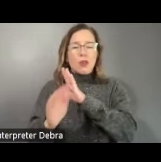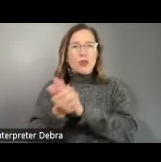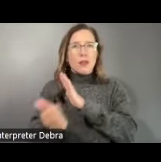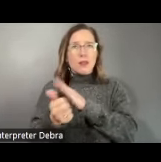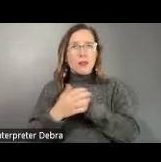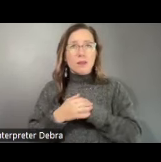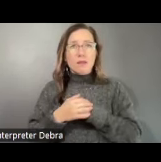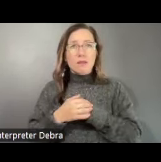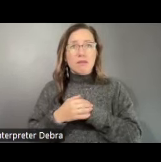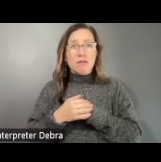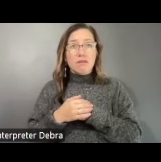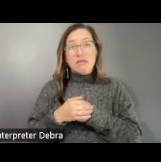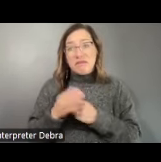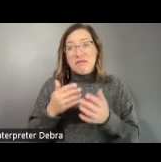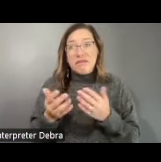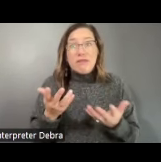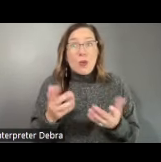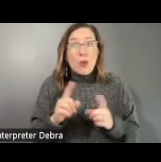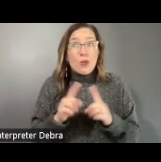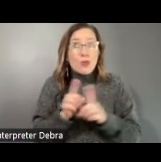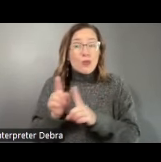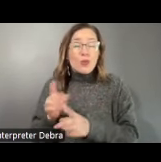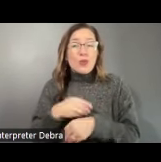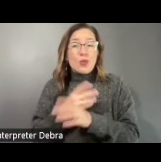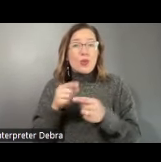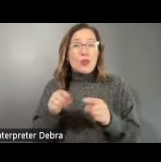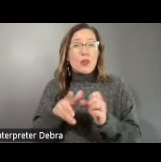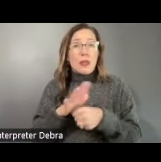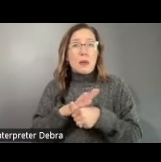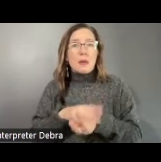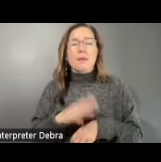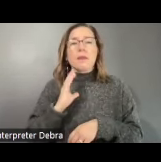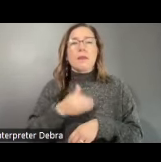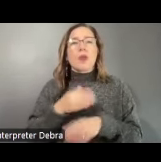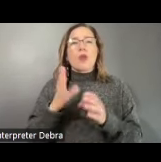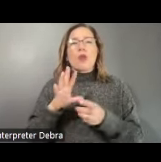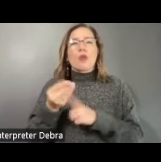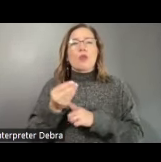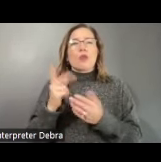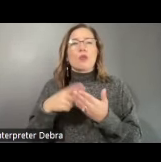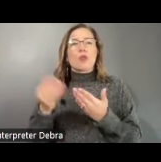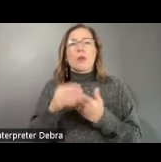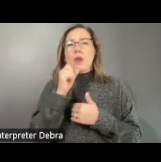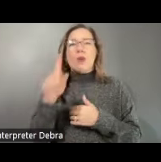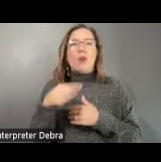even virtually during the COVID-19 pandemic. Our cultural program not only provides opportunities